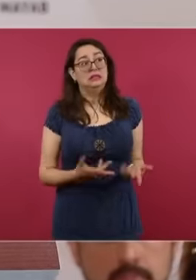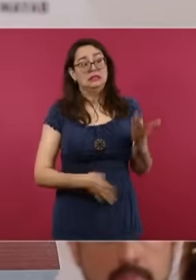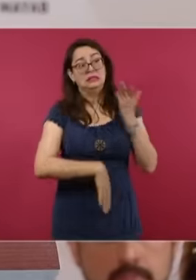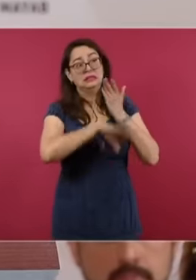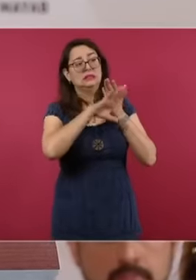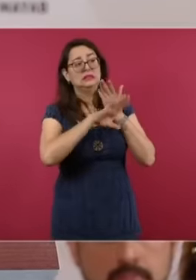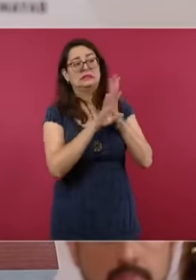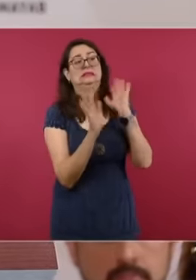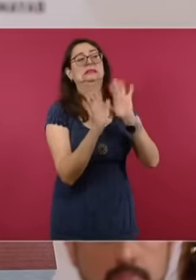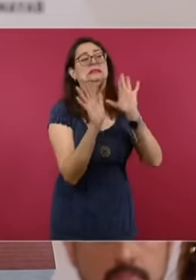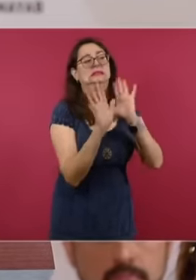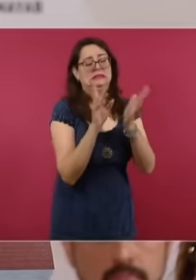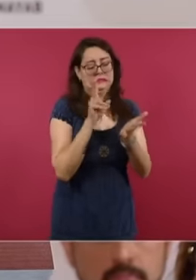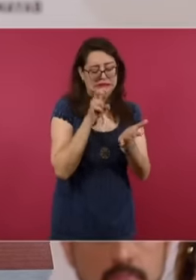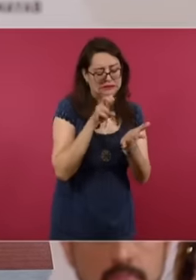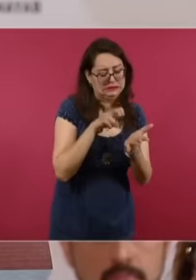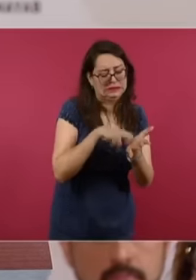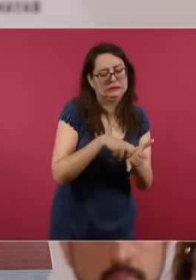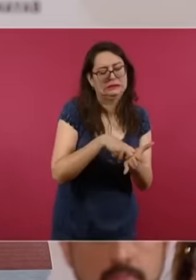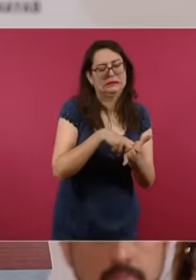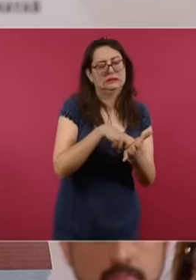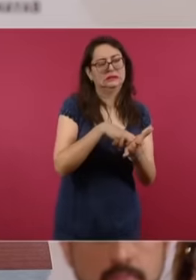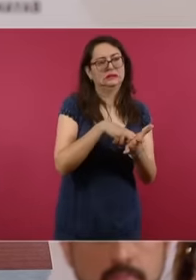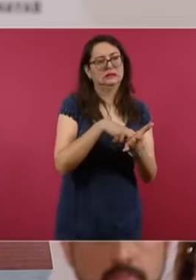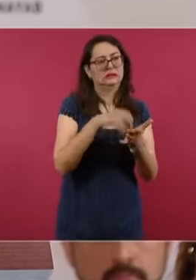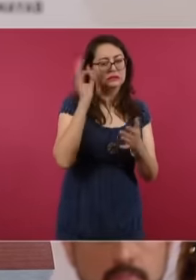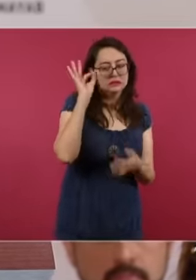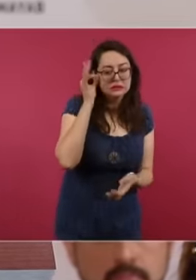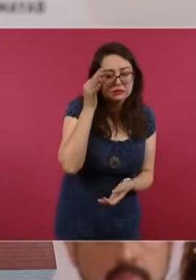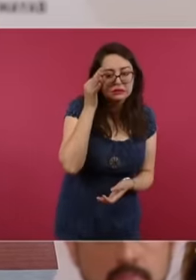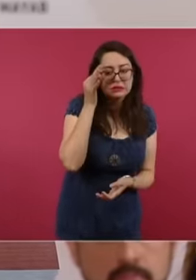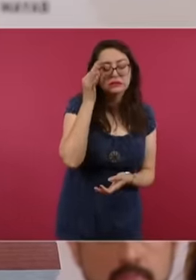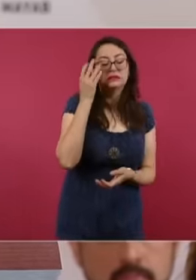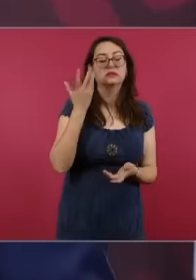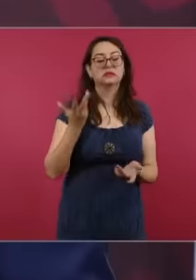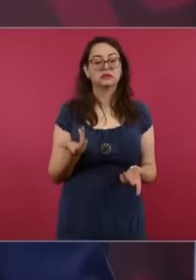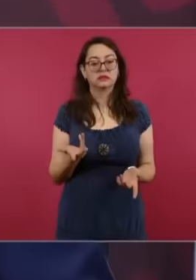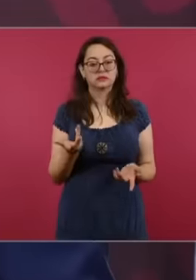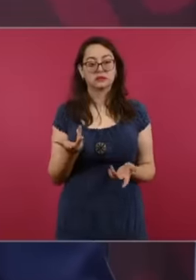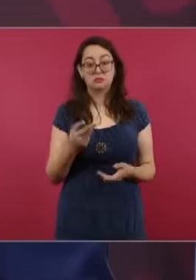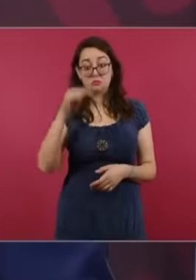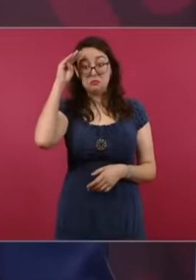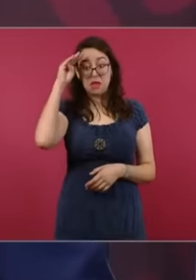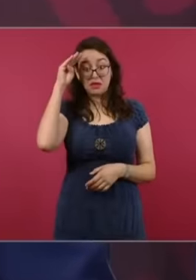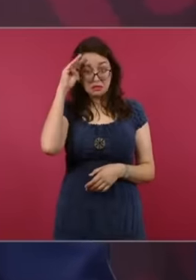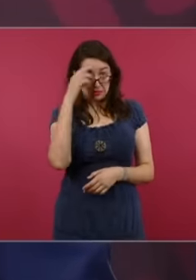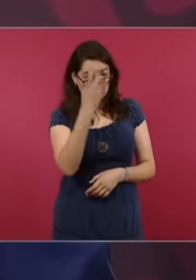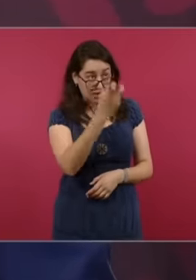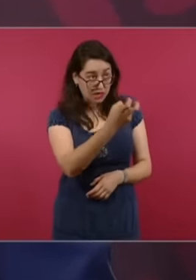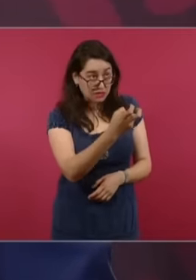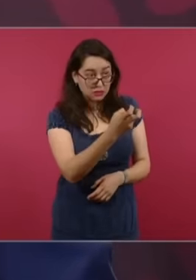hegemonies before foreign governments,